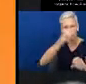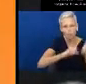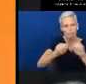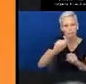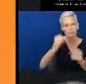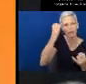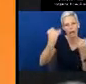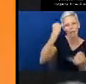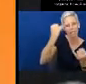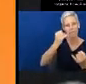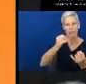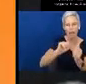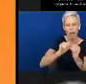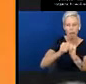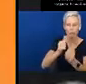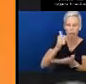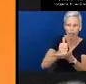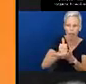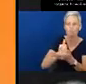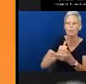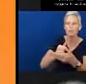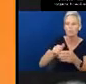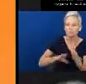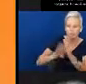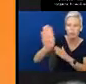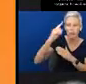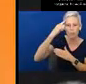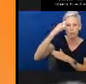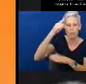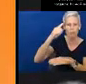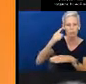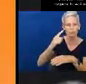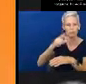cognitive development, brain development, in our kiddos. Early literacy development.